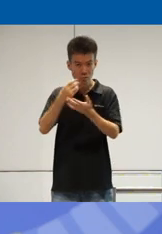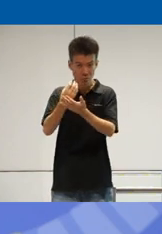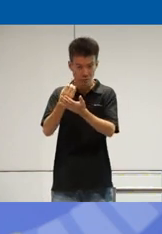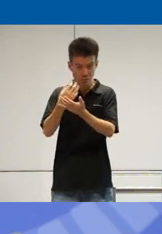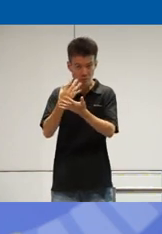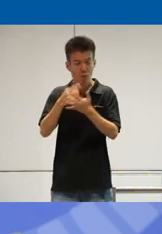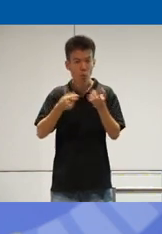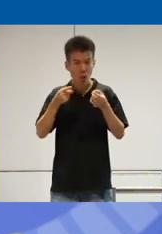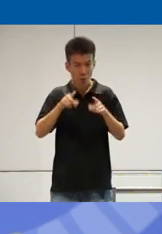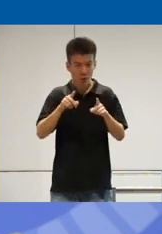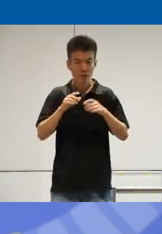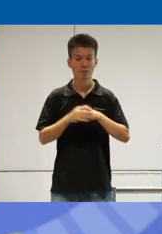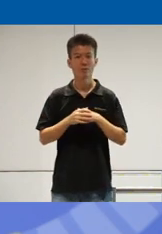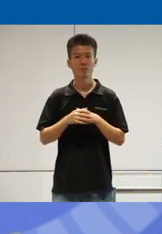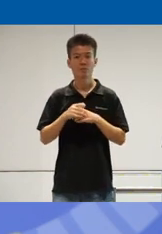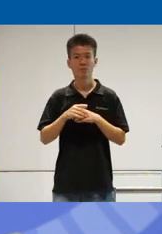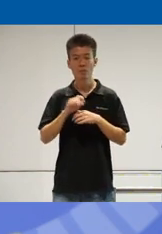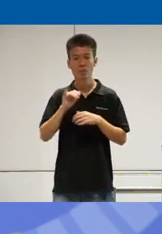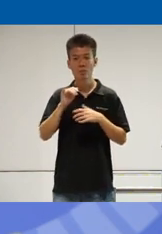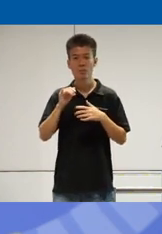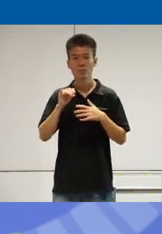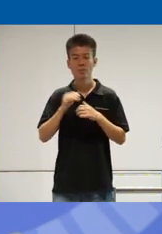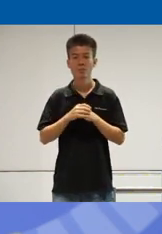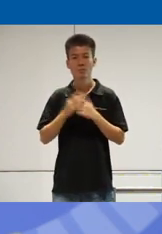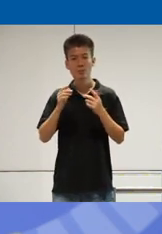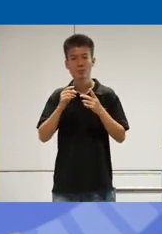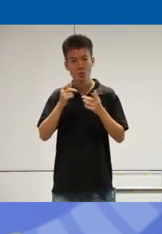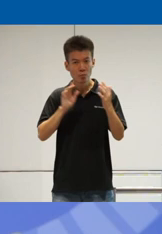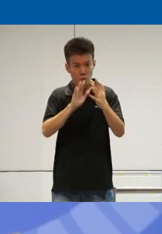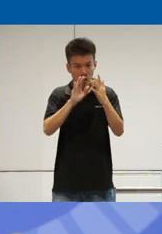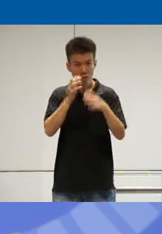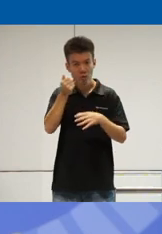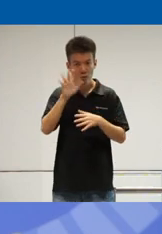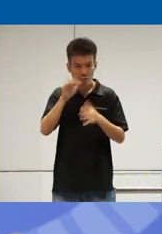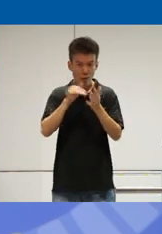what the love is going on and I looked it up and W we were like approaching 50,000 ,000 200,000